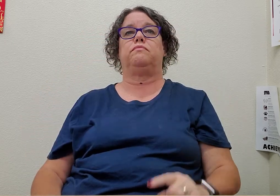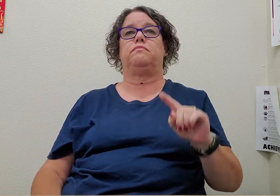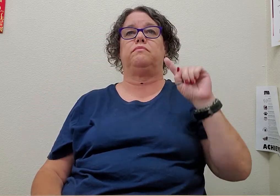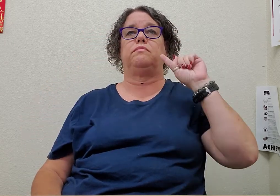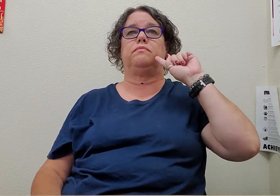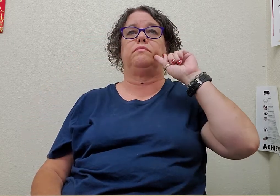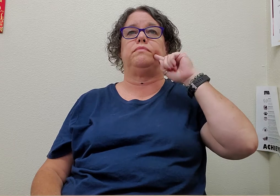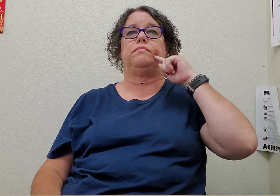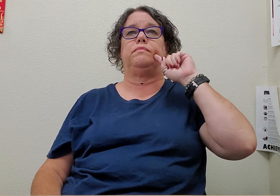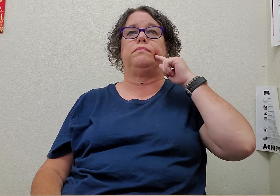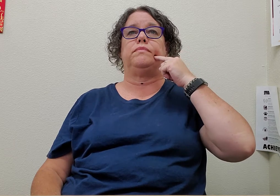candy